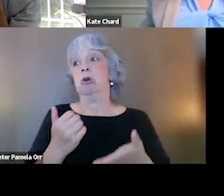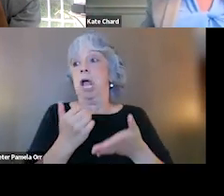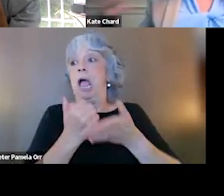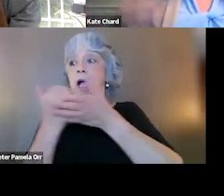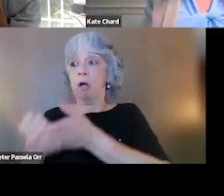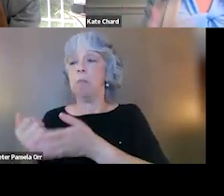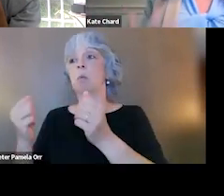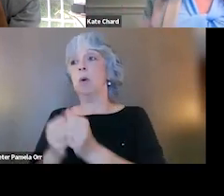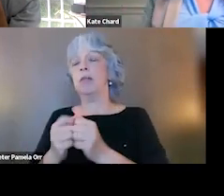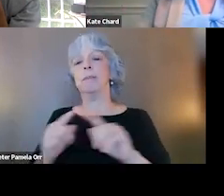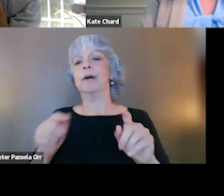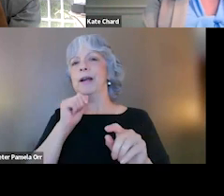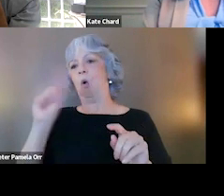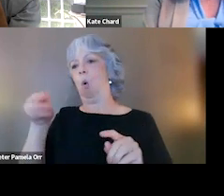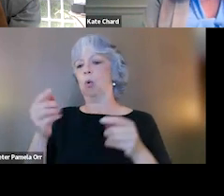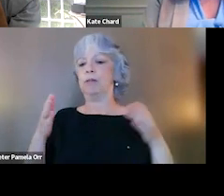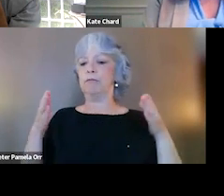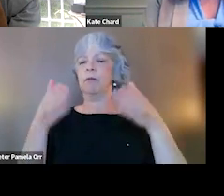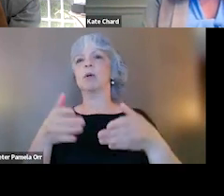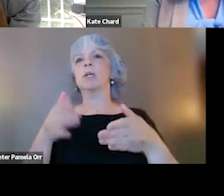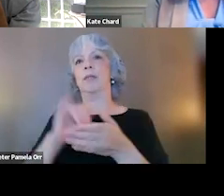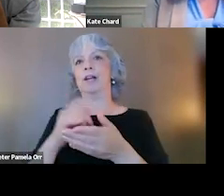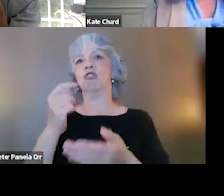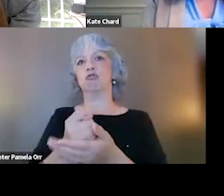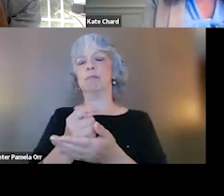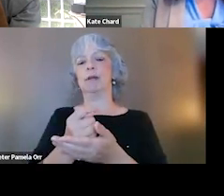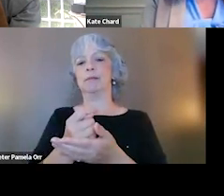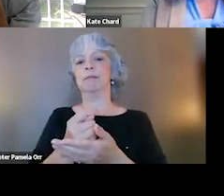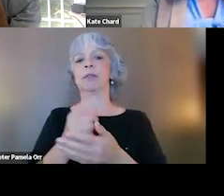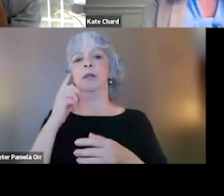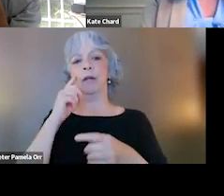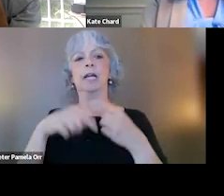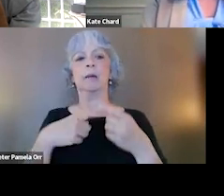We just wouldn't want to consider these to be the main treatment program when we're thinking about our veterans